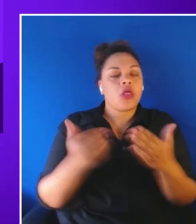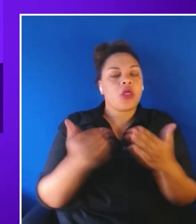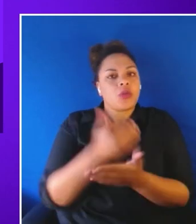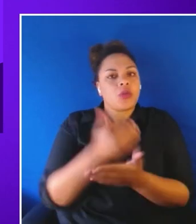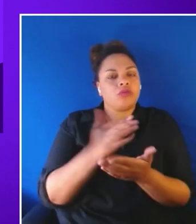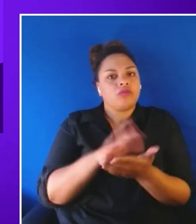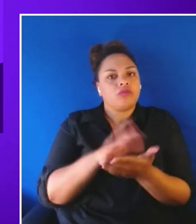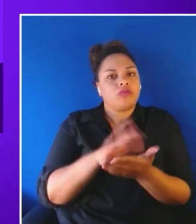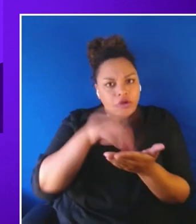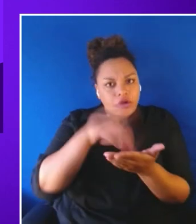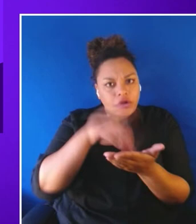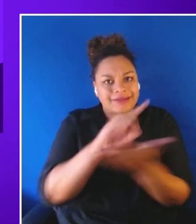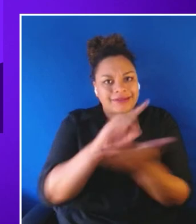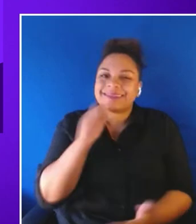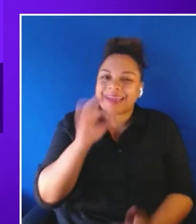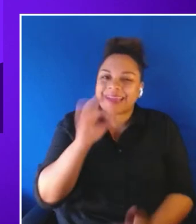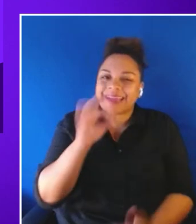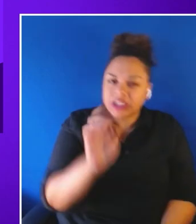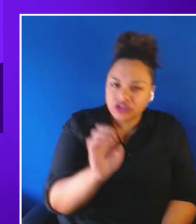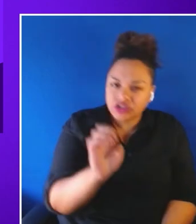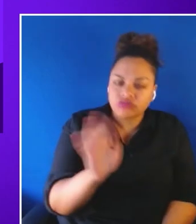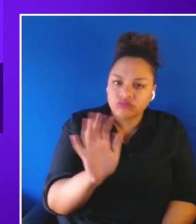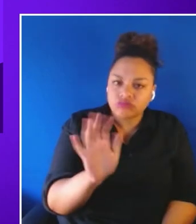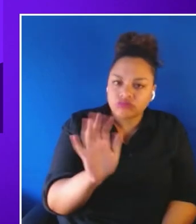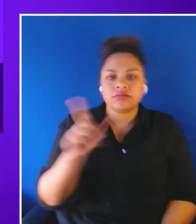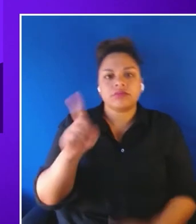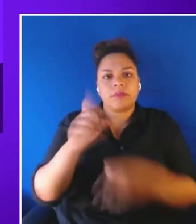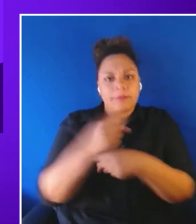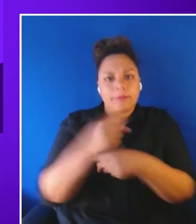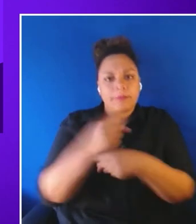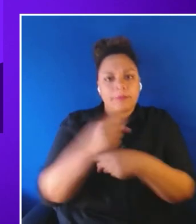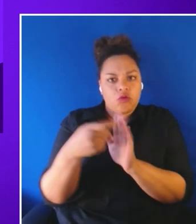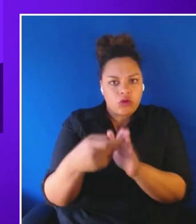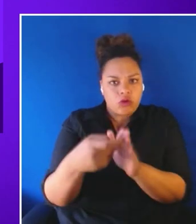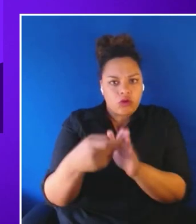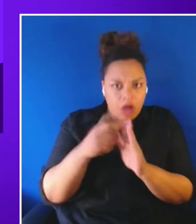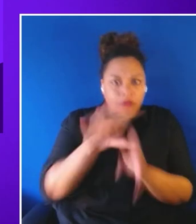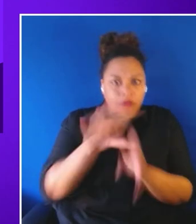right. Make accessibility requirements as part of the production pipeline is a requirement.